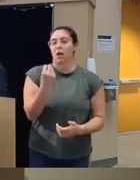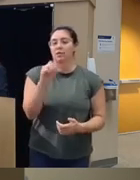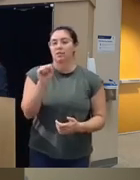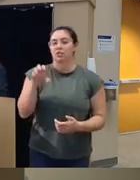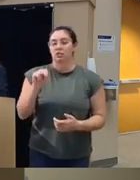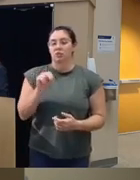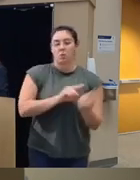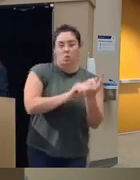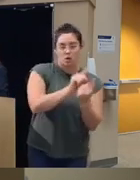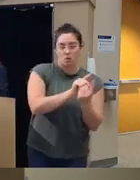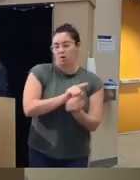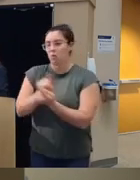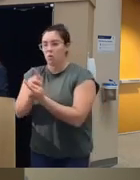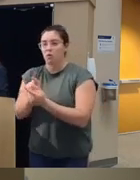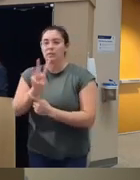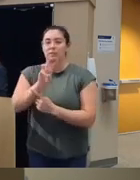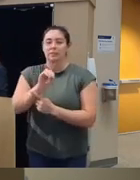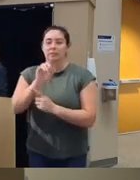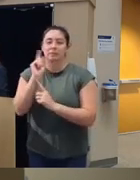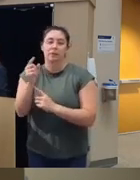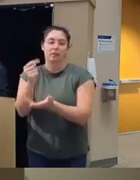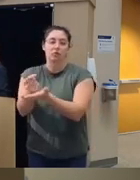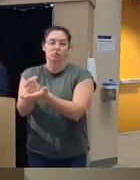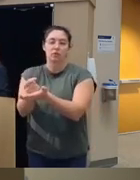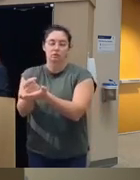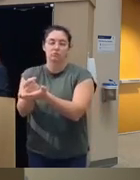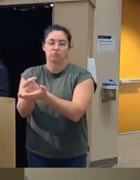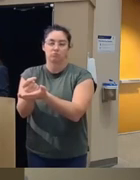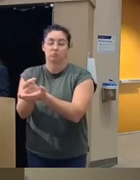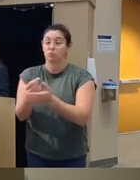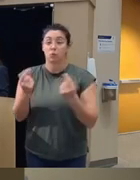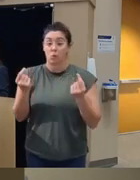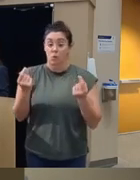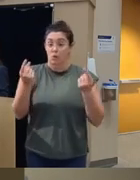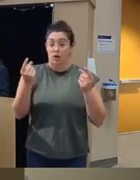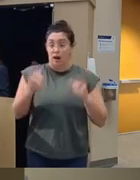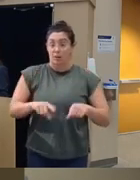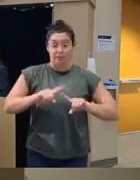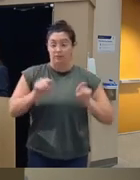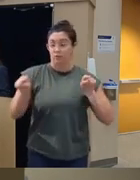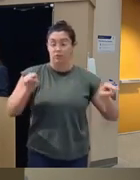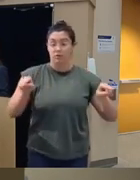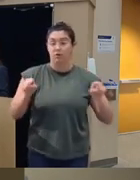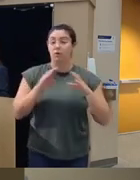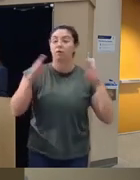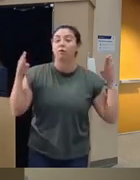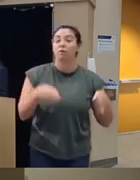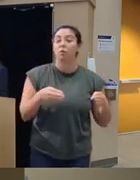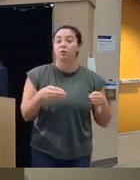one-on-one 60-minute therapy and what was different was focusing on integration of